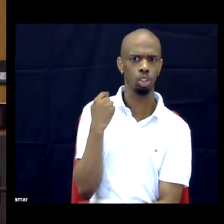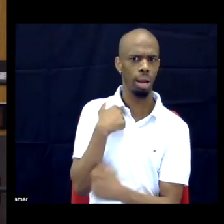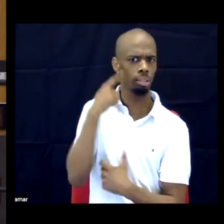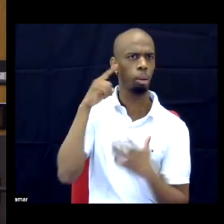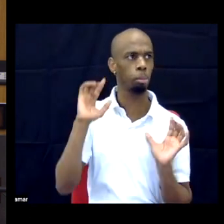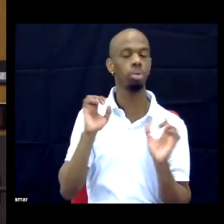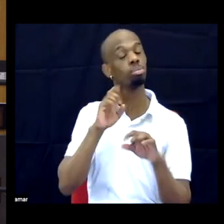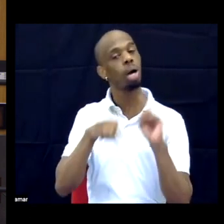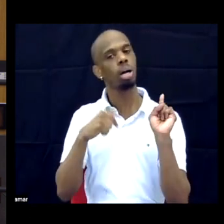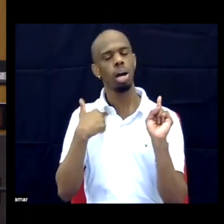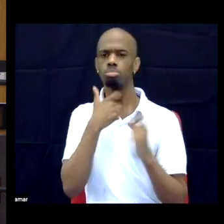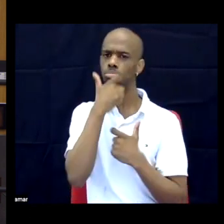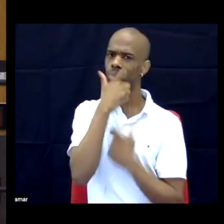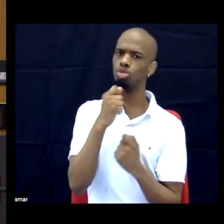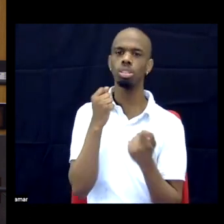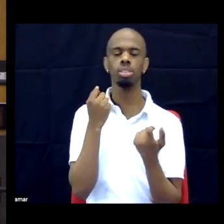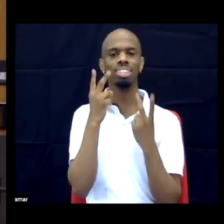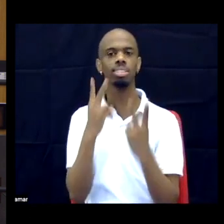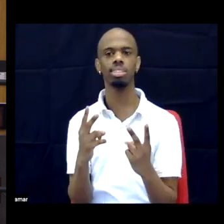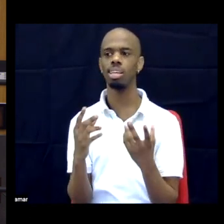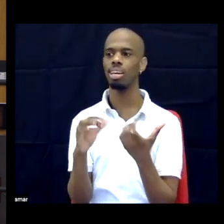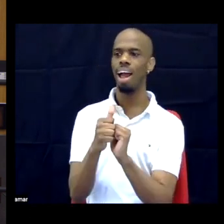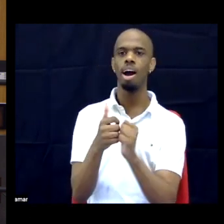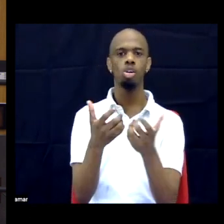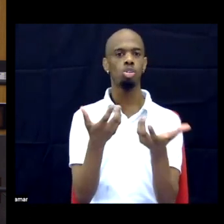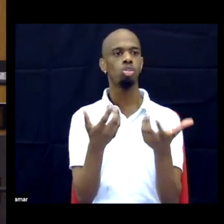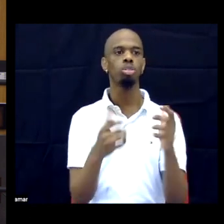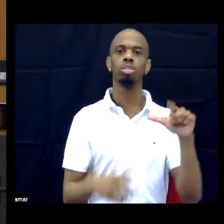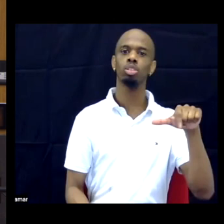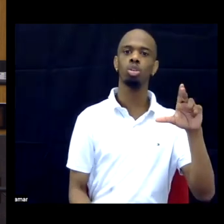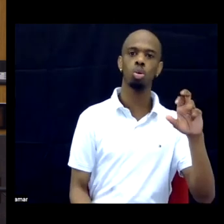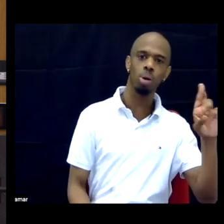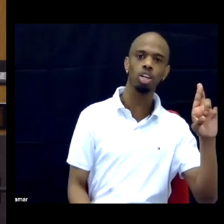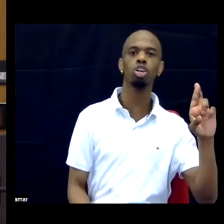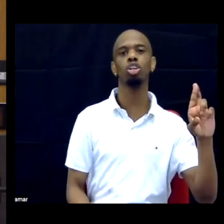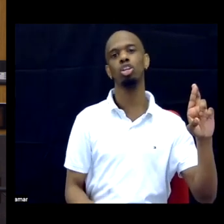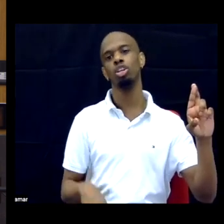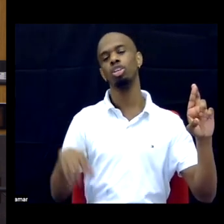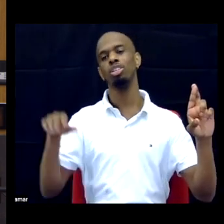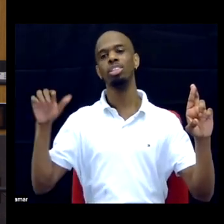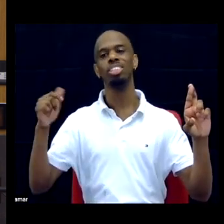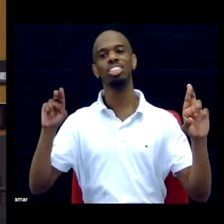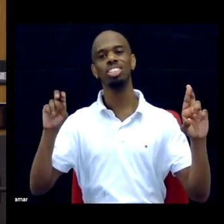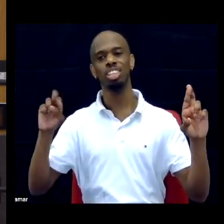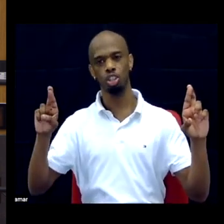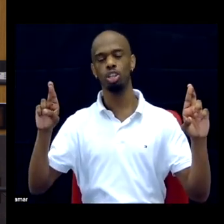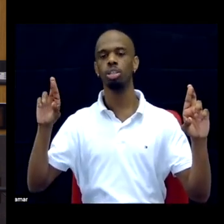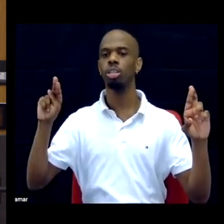But I think engaging with the way that queerness at large and gender non-conformity at large